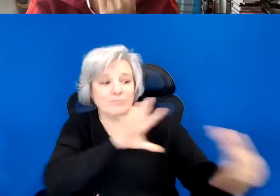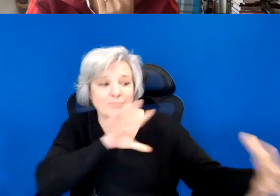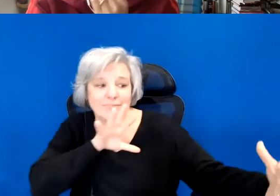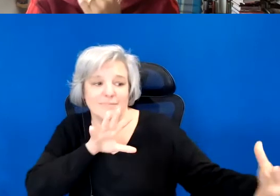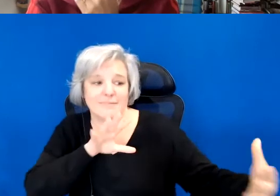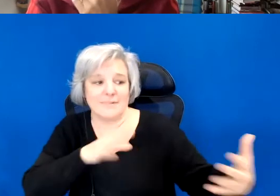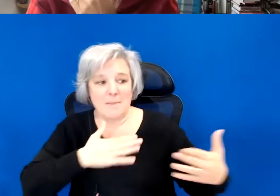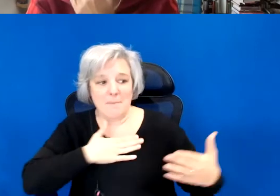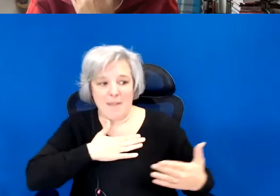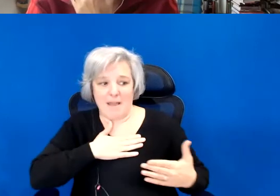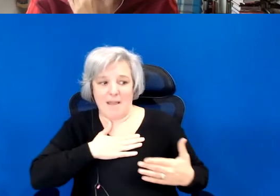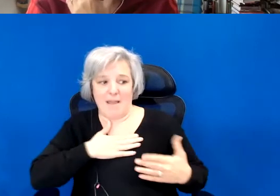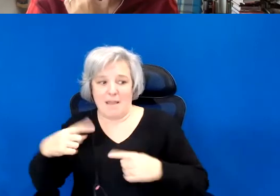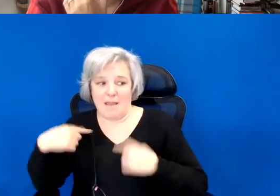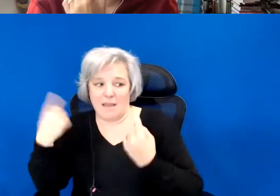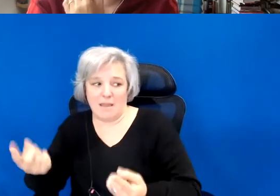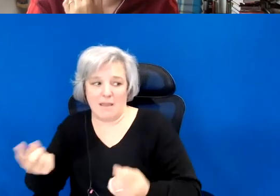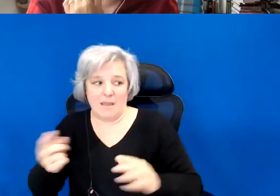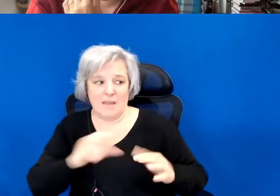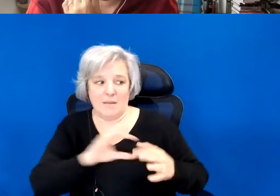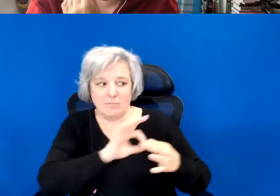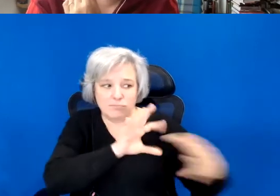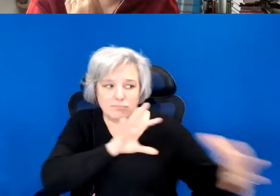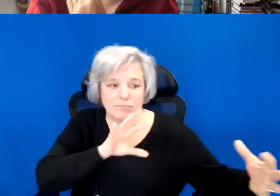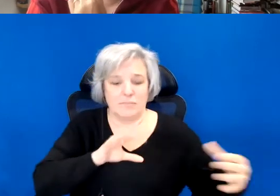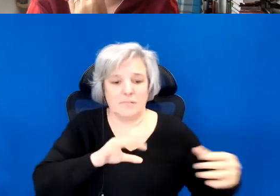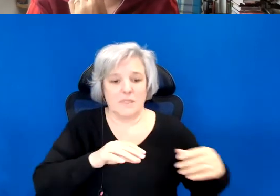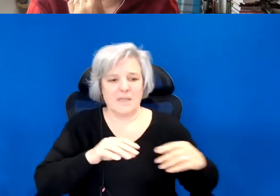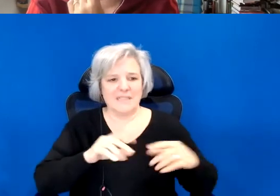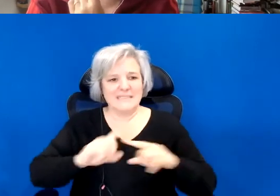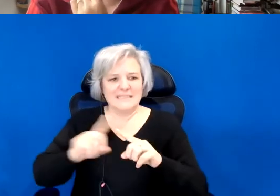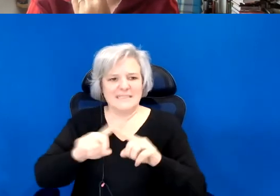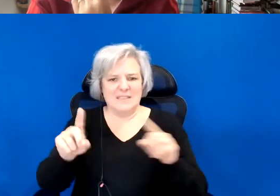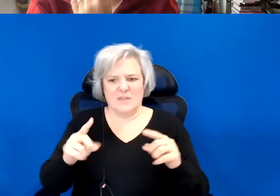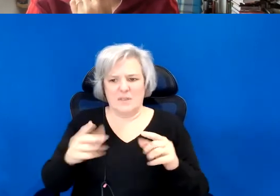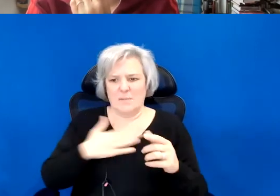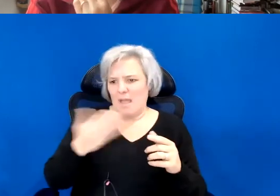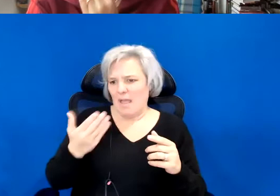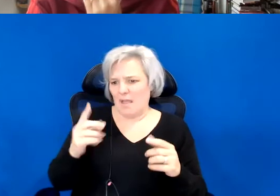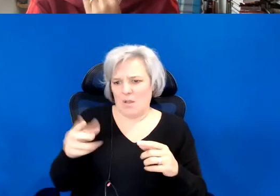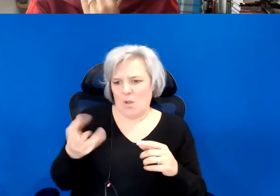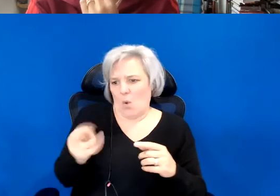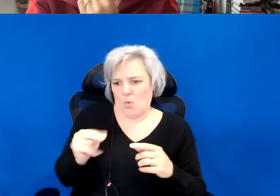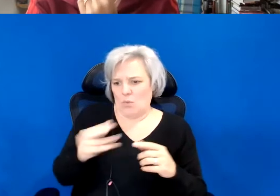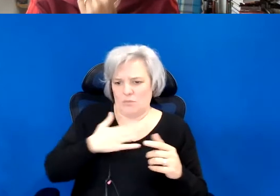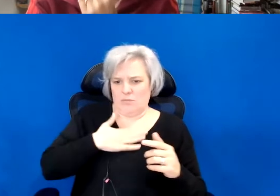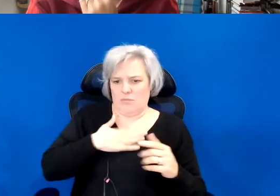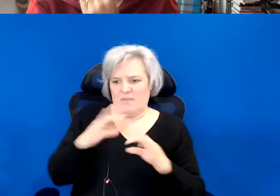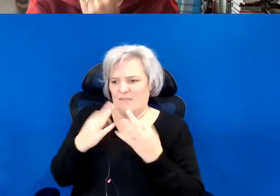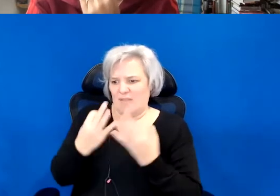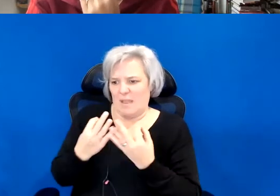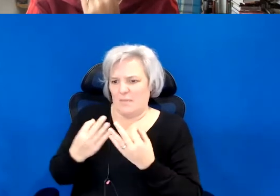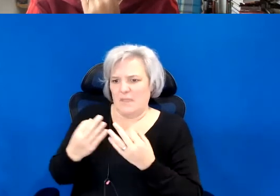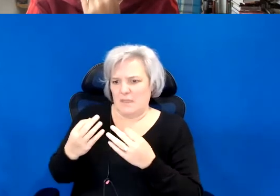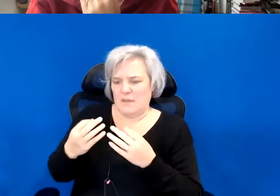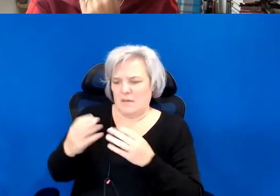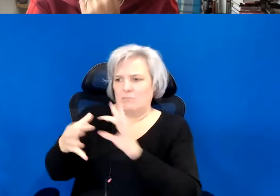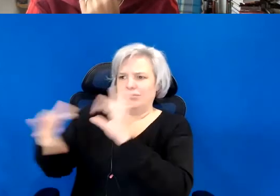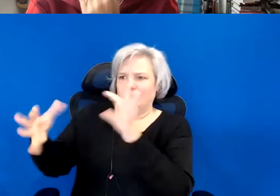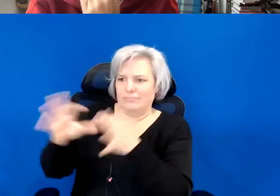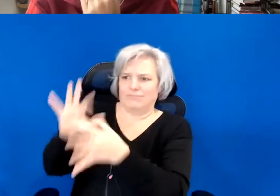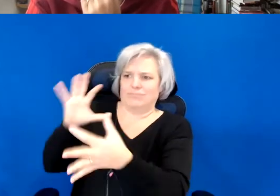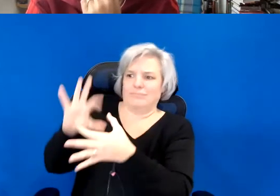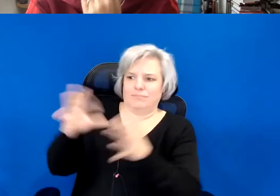And the breaking, the forms of breaking that I had within my own biological blood family.